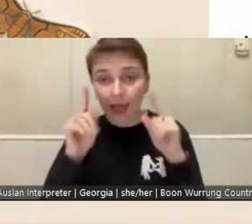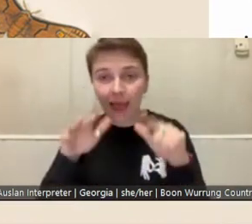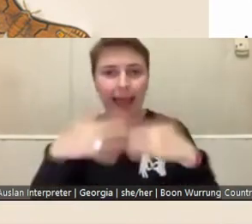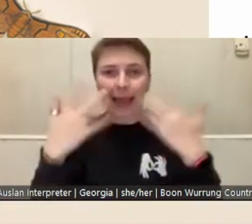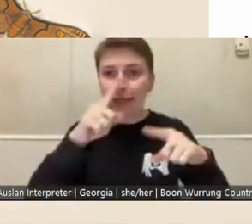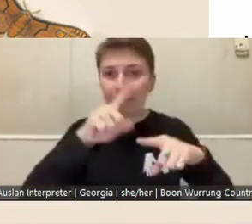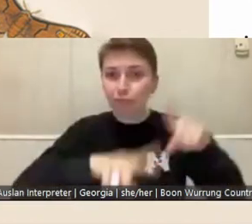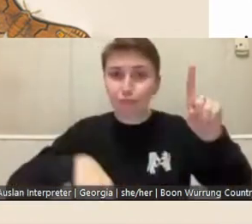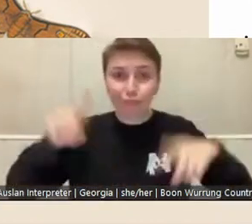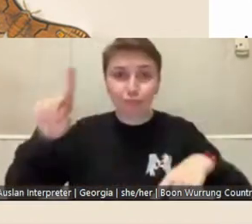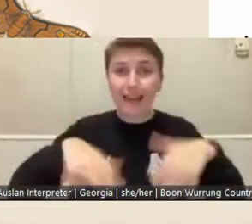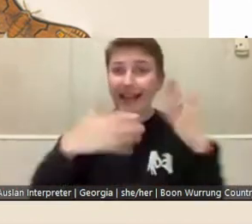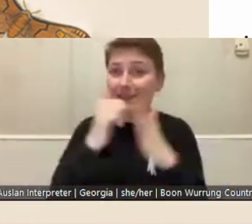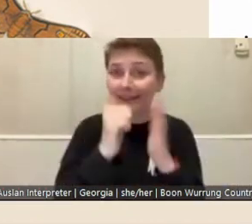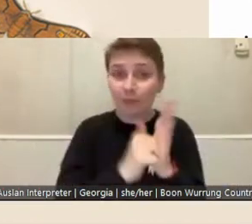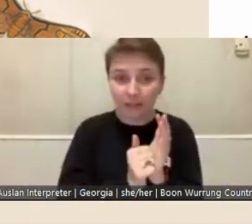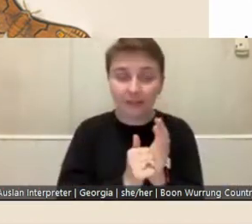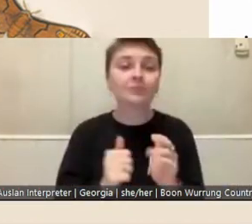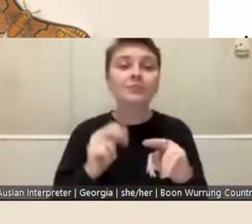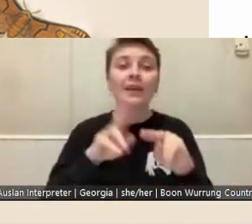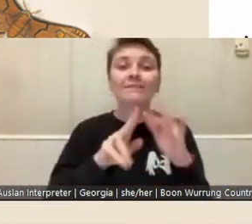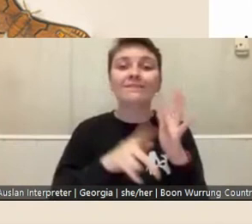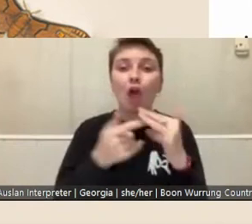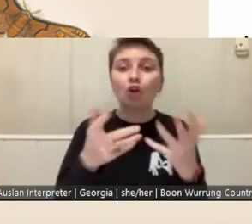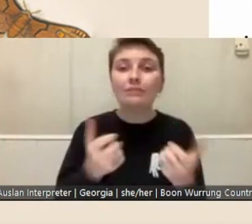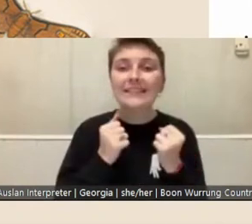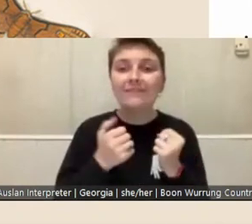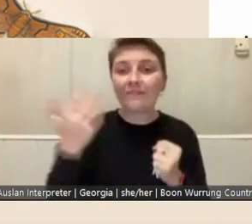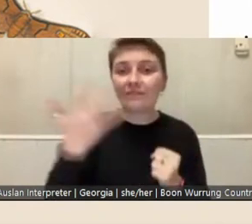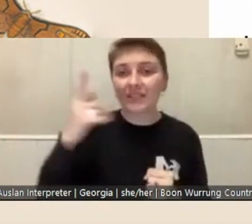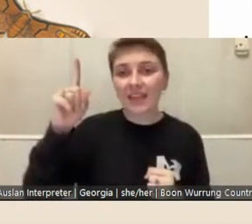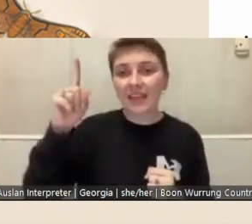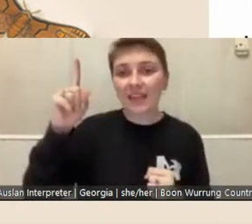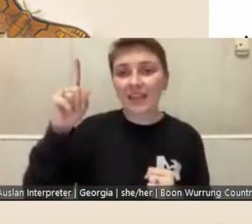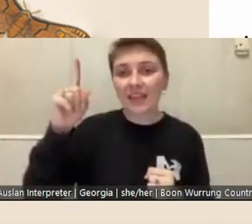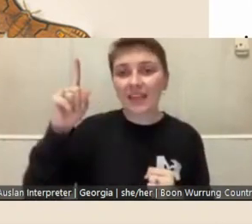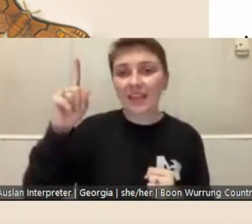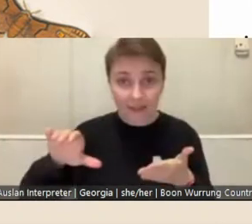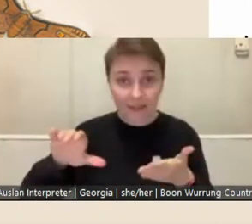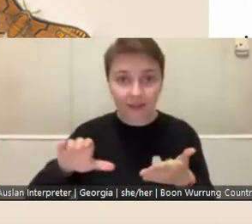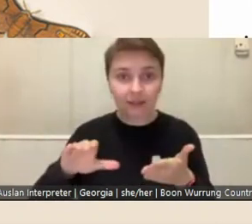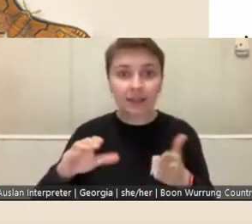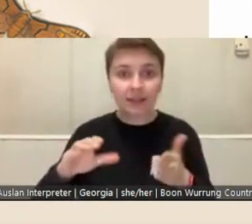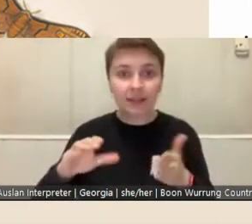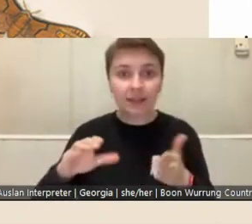Fellows receive a grant of fifteen thousand dollars, access to a desk space in a shared office